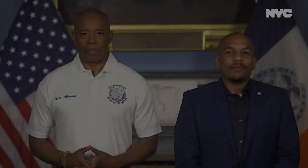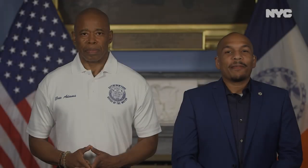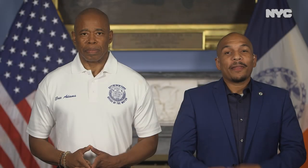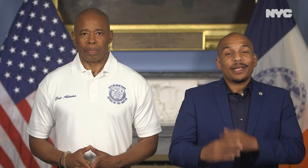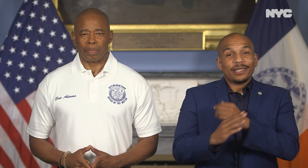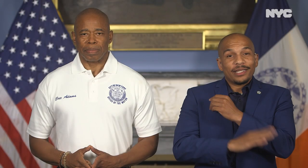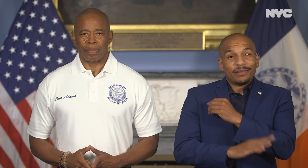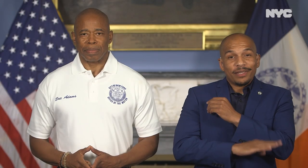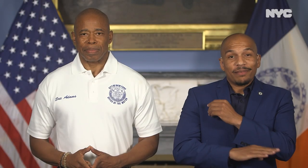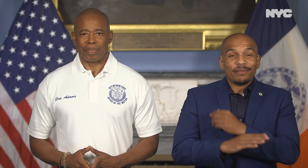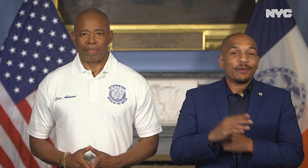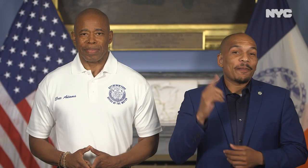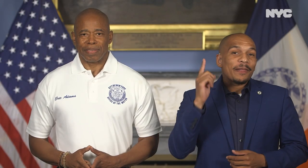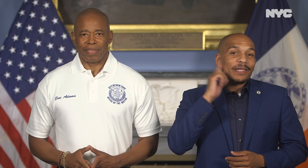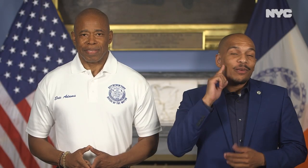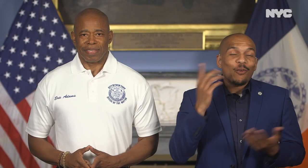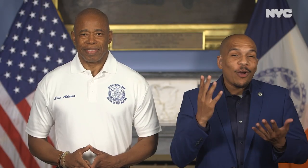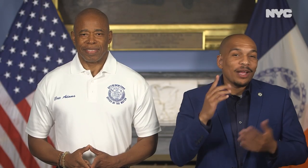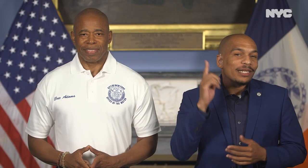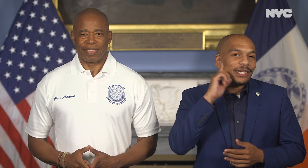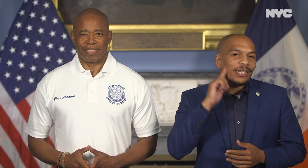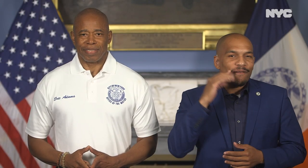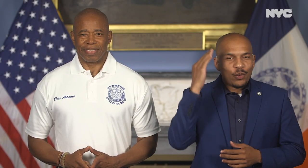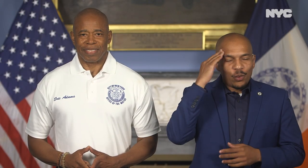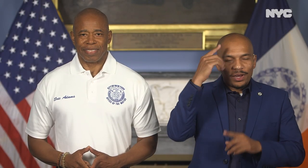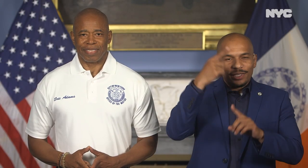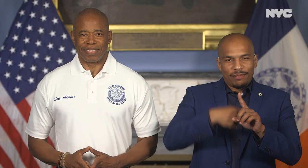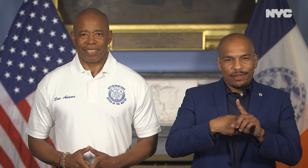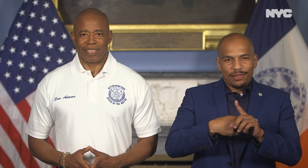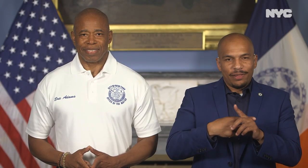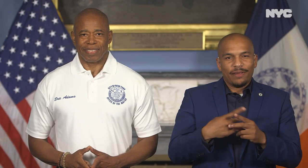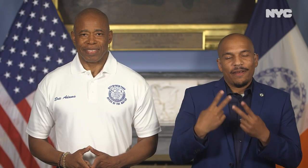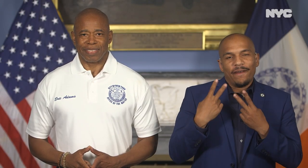September is Deaf Awareness Month.